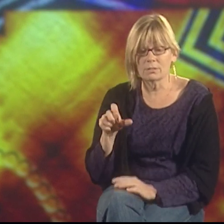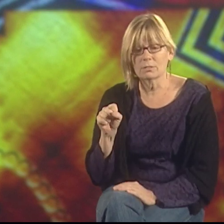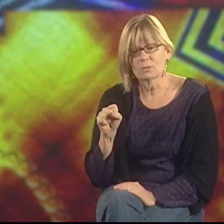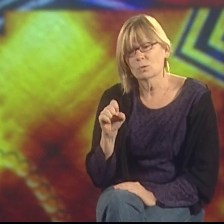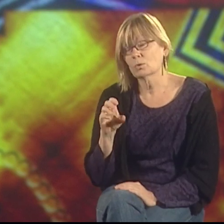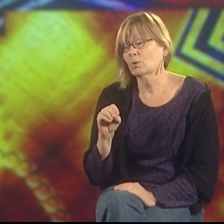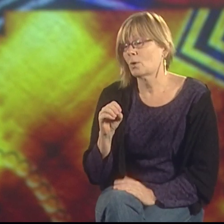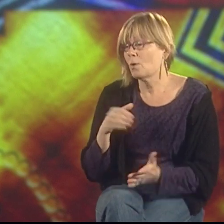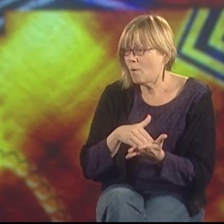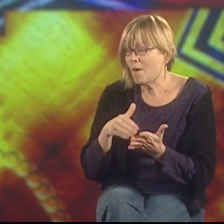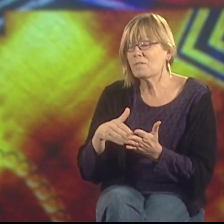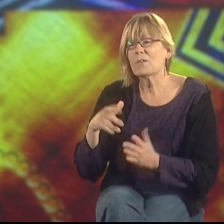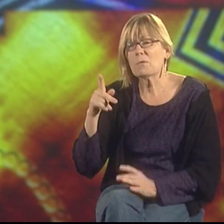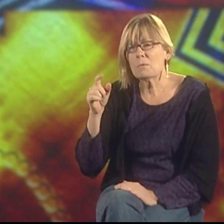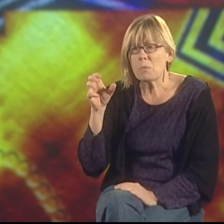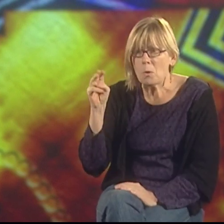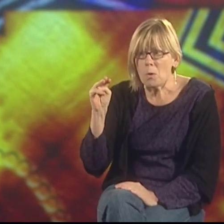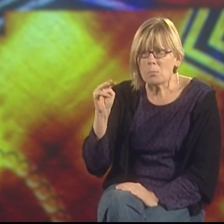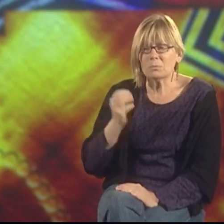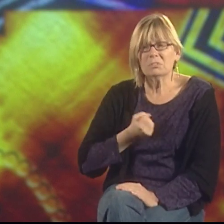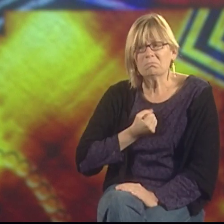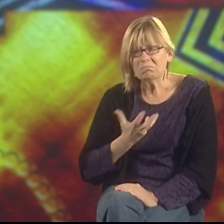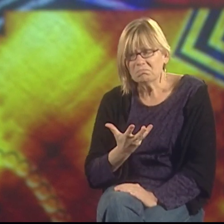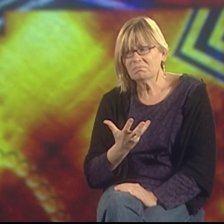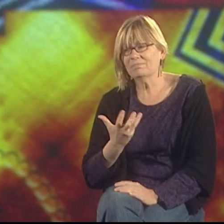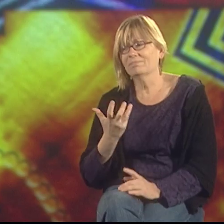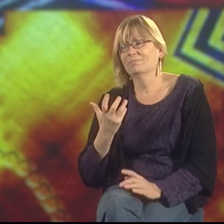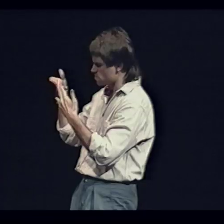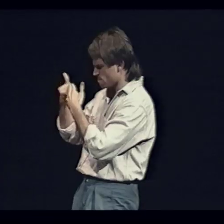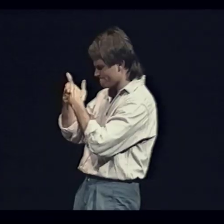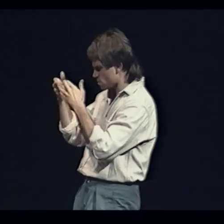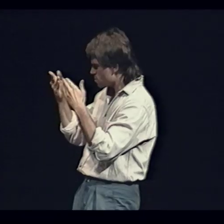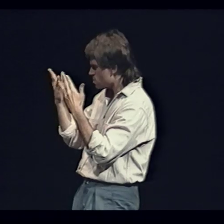And oftentimes that experience comes up in the ASL poetry.